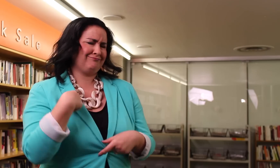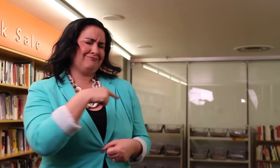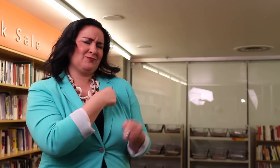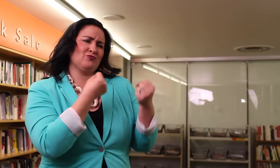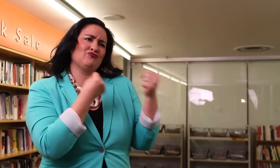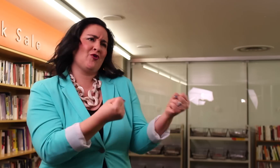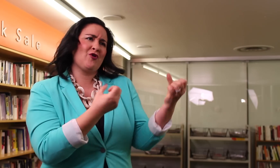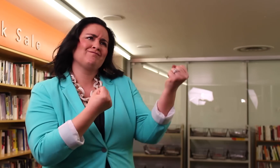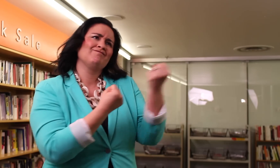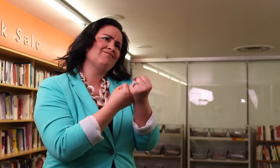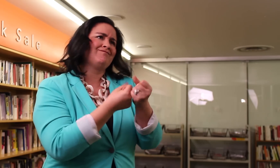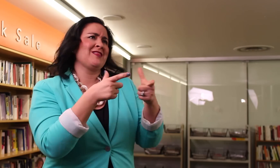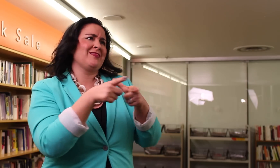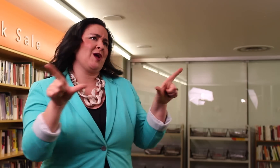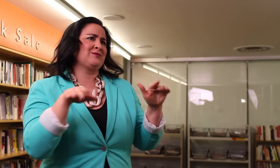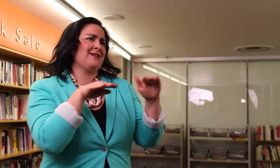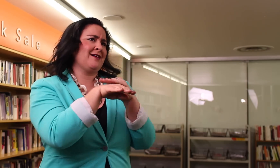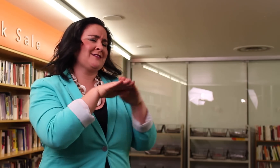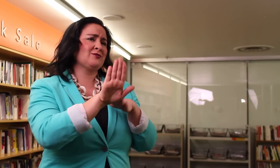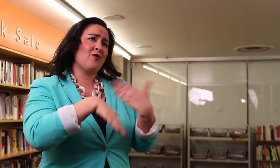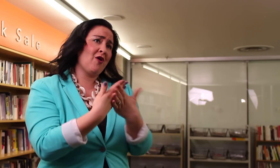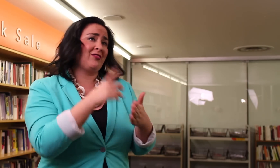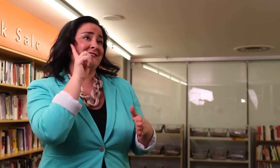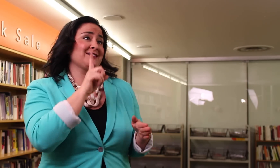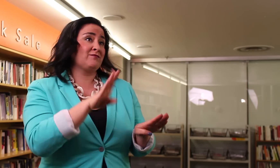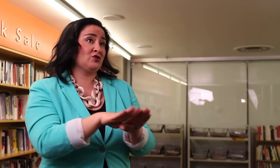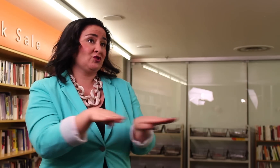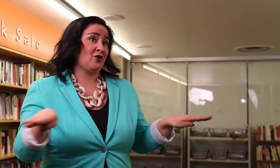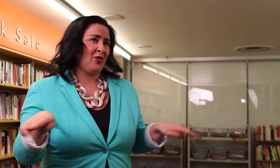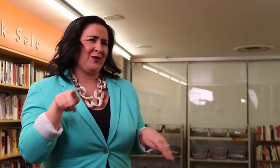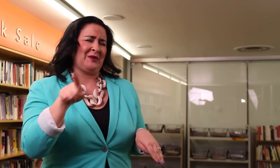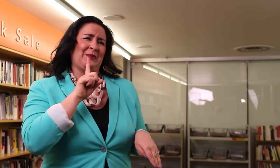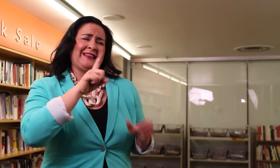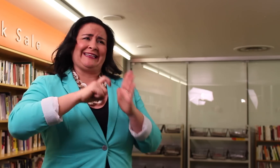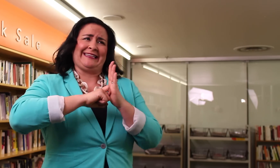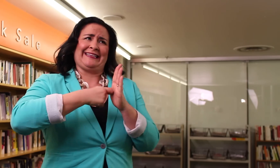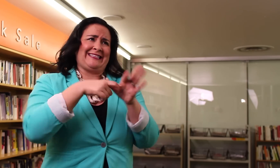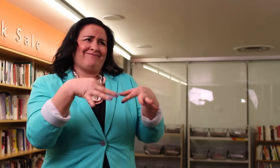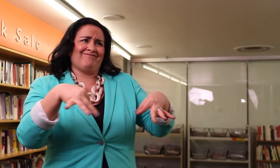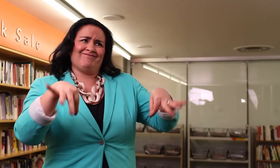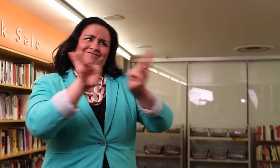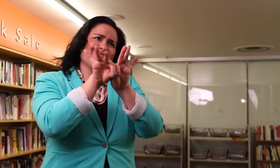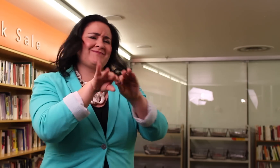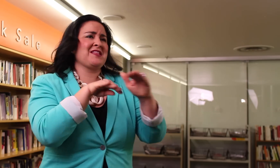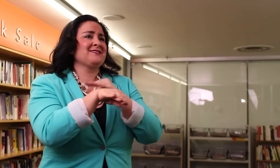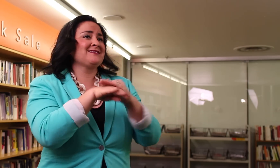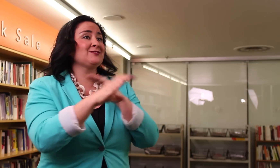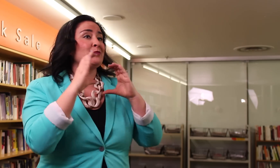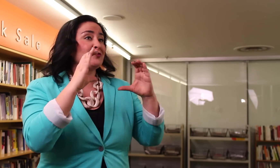And we strongly support language access for all Deaf children, which is critical for access to communication